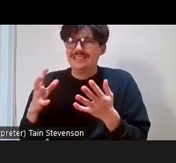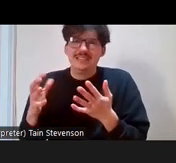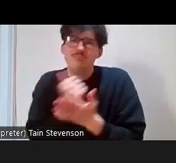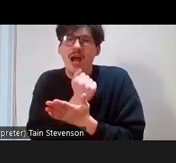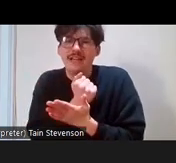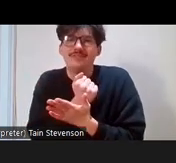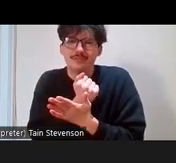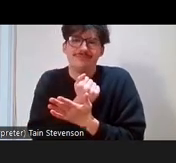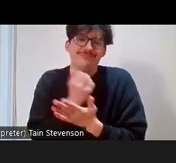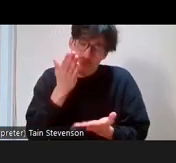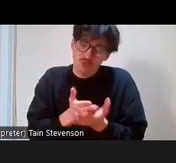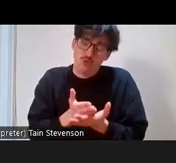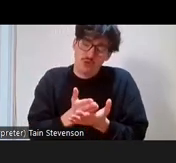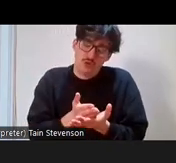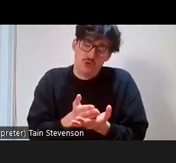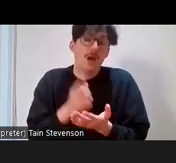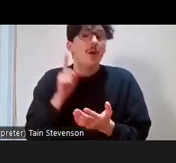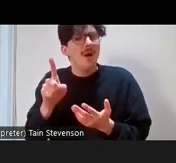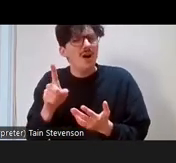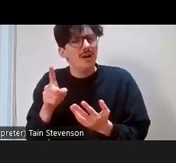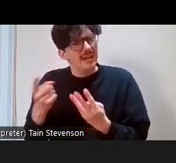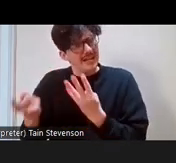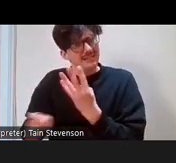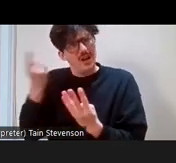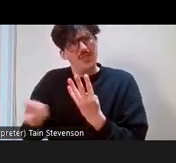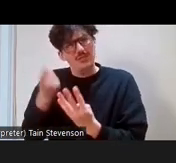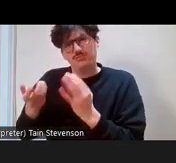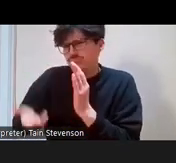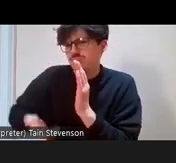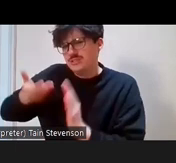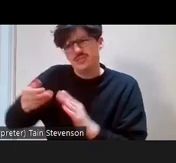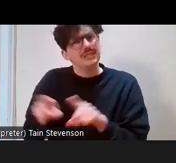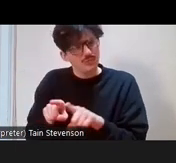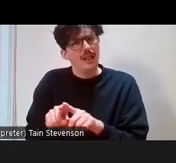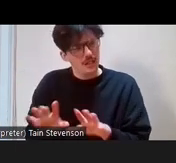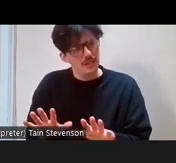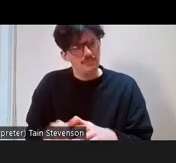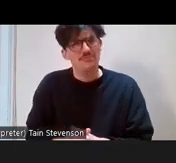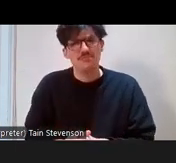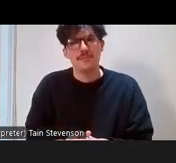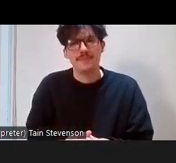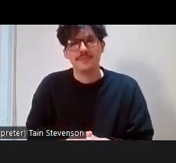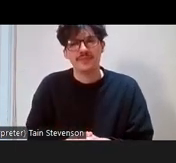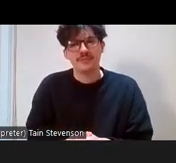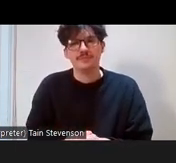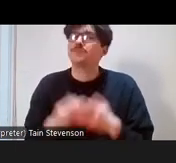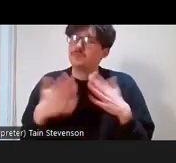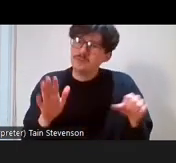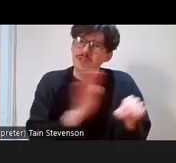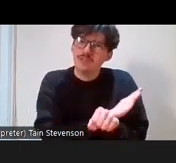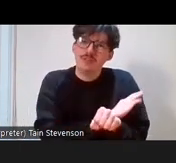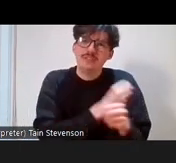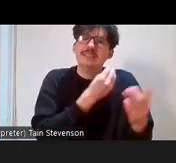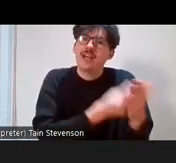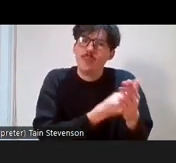but it's also other things in addition to that. So, we've covered economic capital but it's also